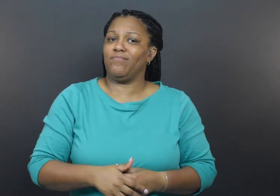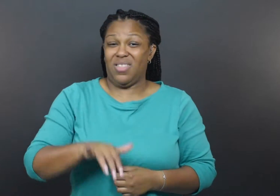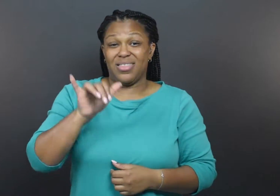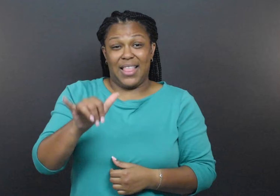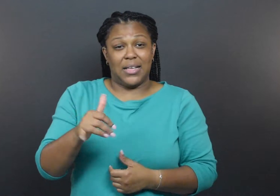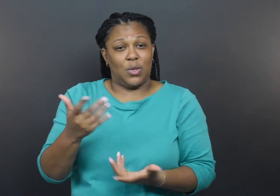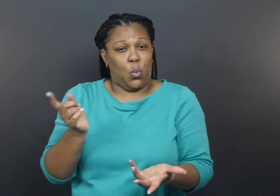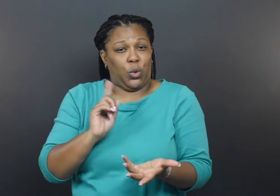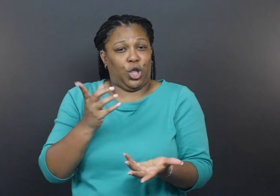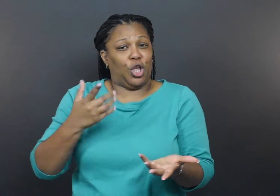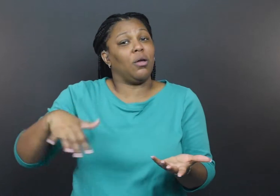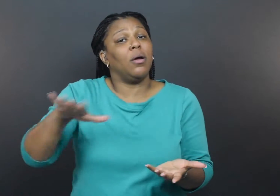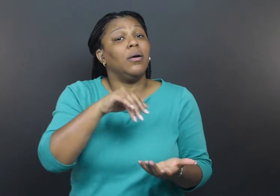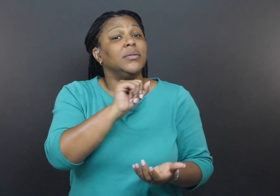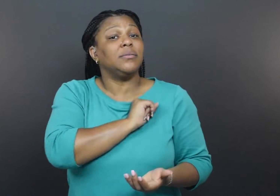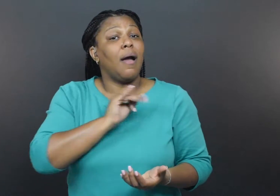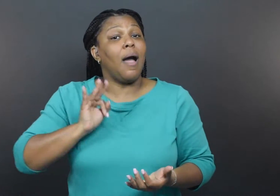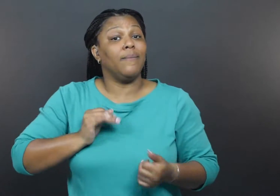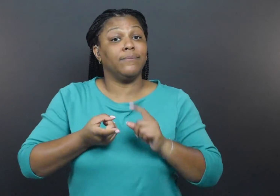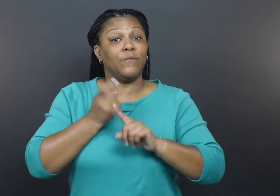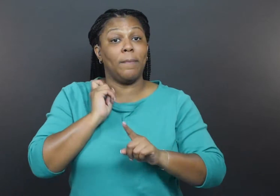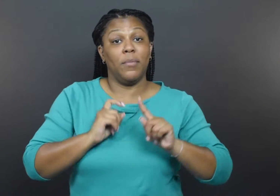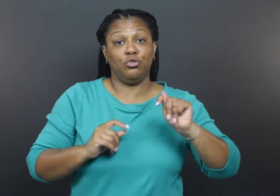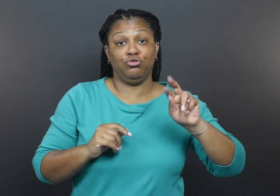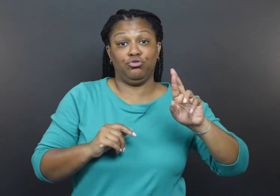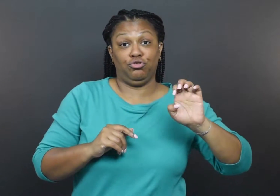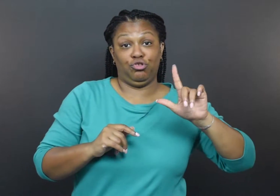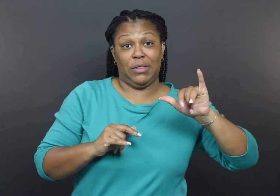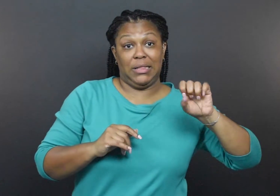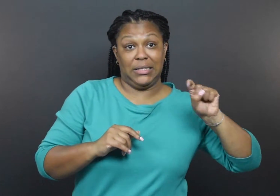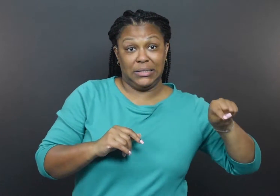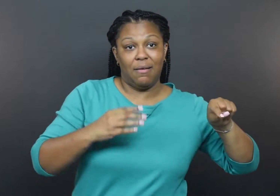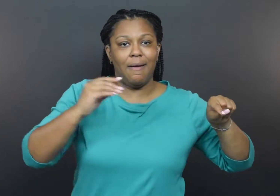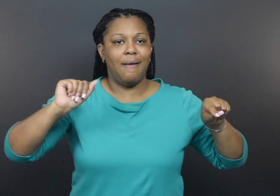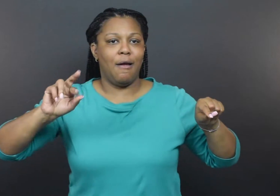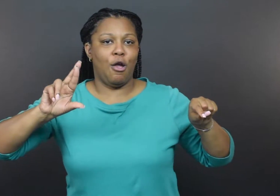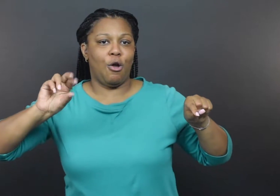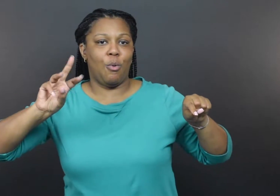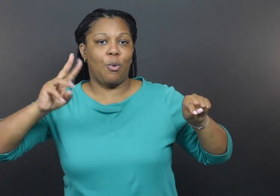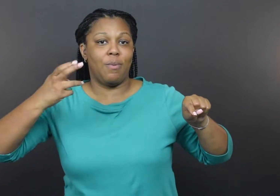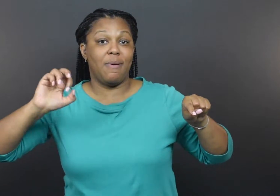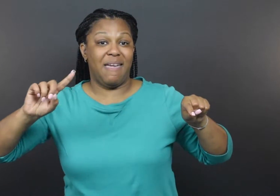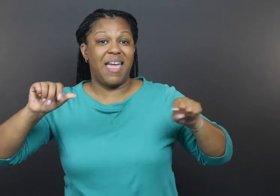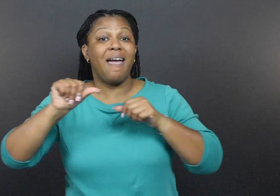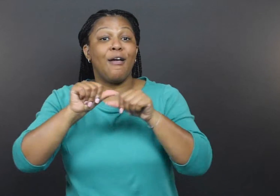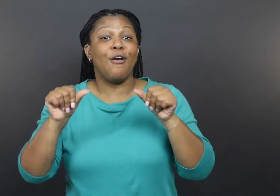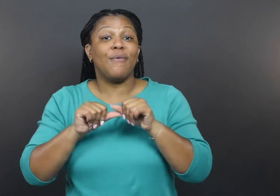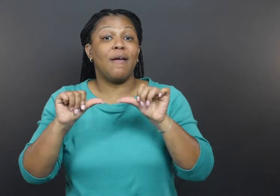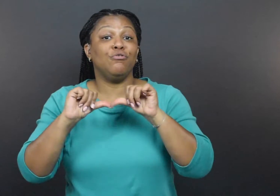That is where staff from Trellis and Arrowhead Area Agency on Aging stepped in.